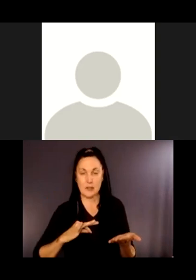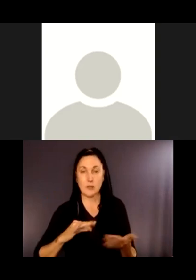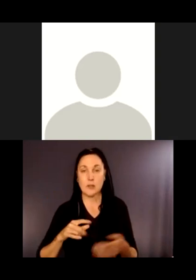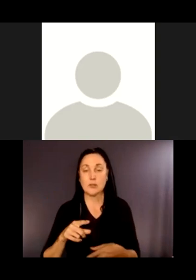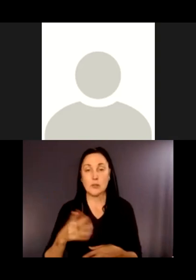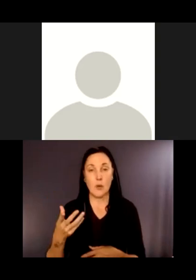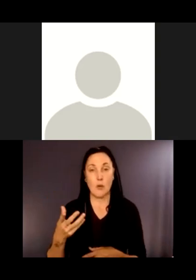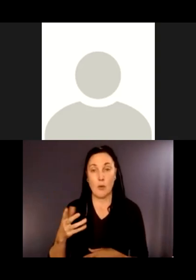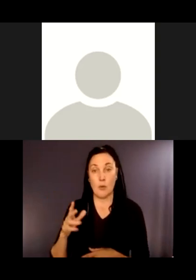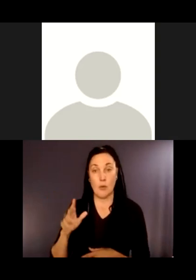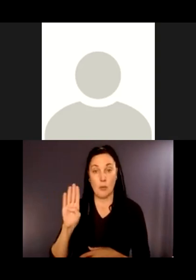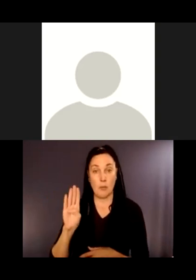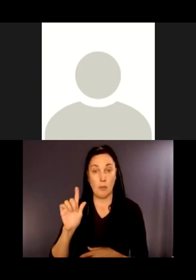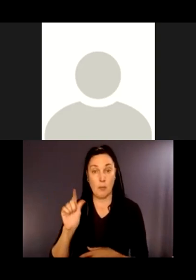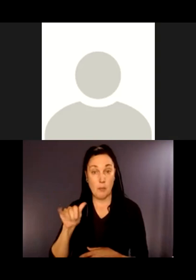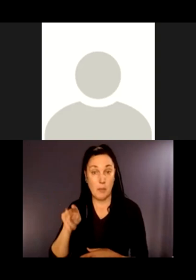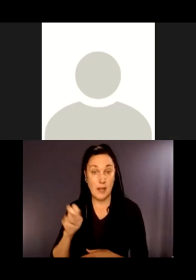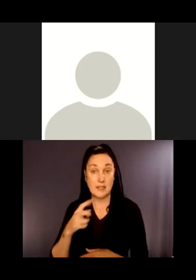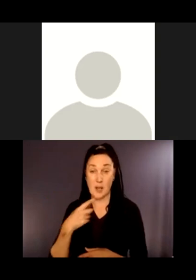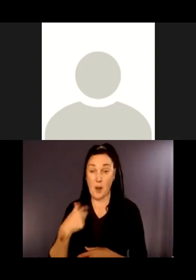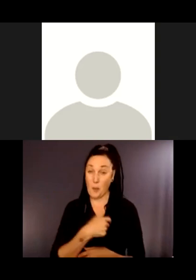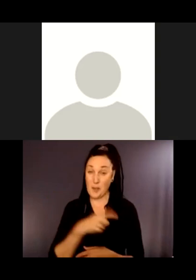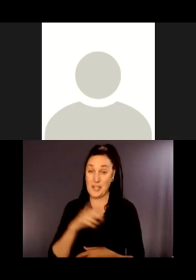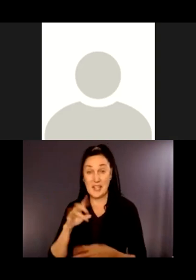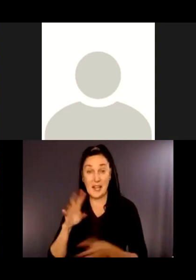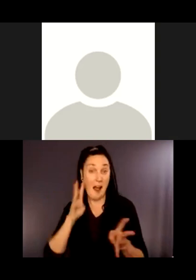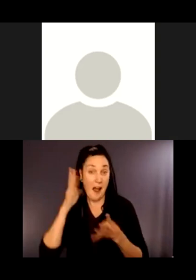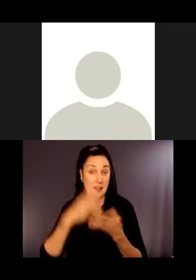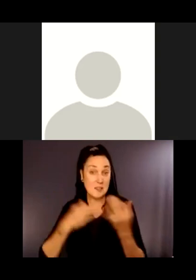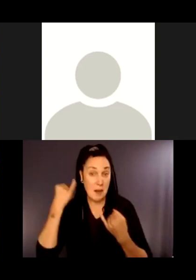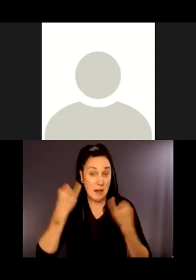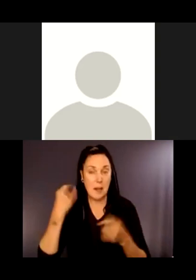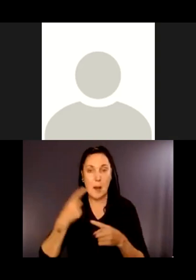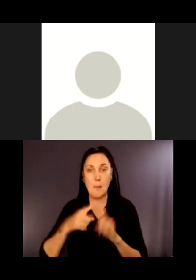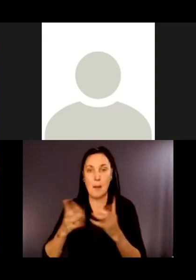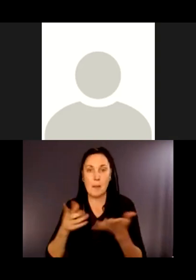totally missed the boat, maybe there's something else we could be doing that would make more sense.